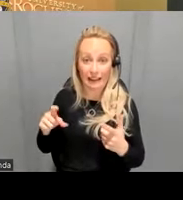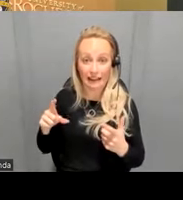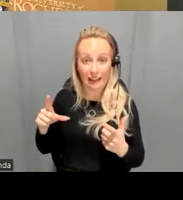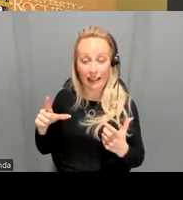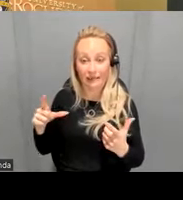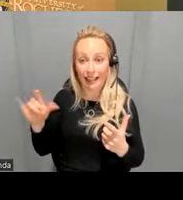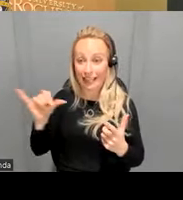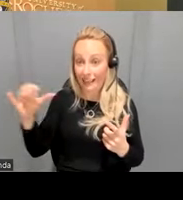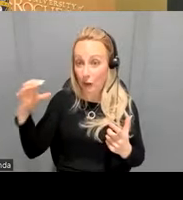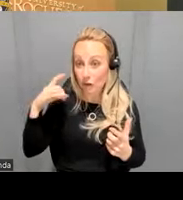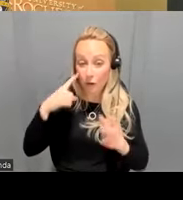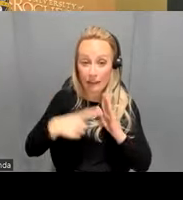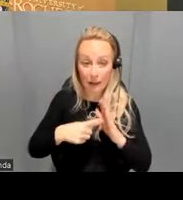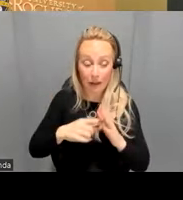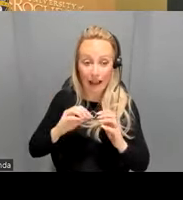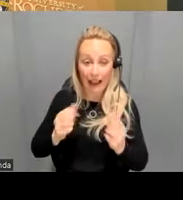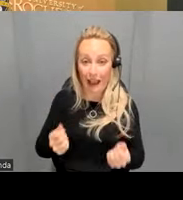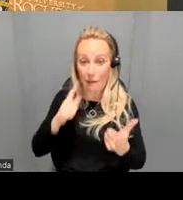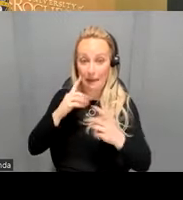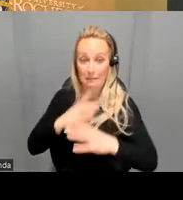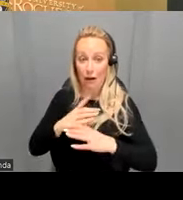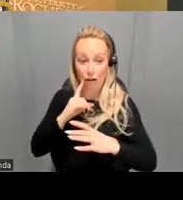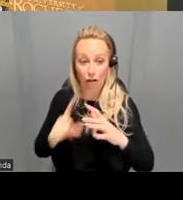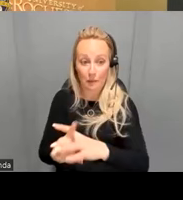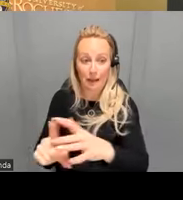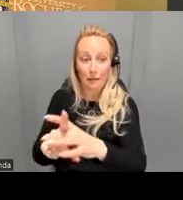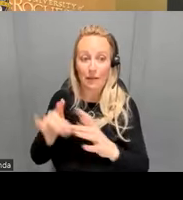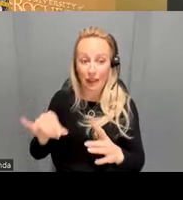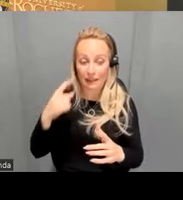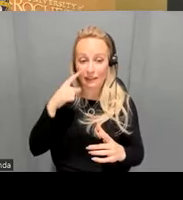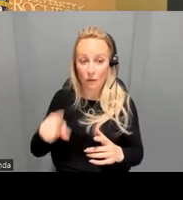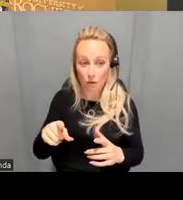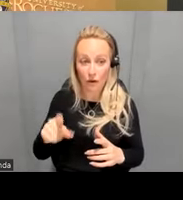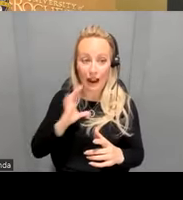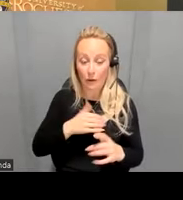example are the number of barriers that are coming up and these are for um our individuals who are